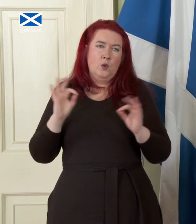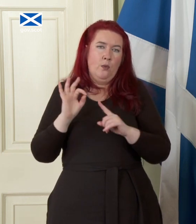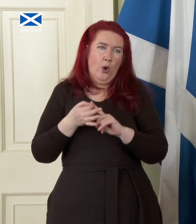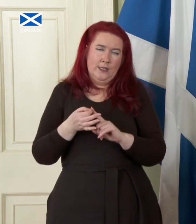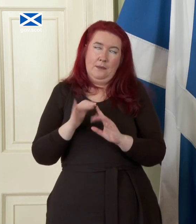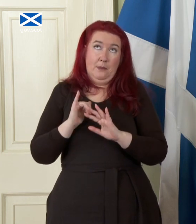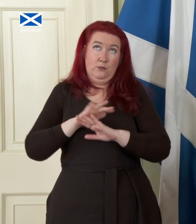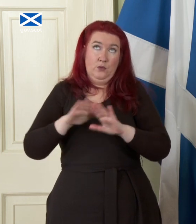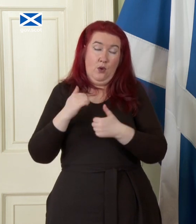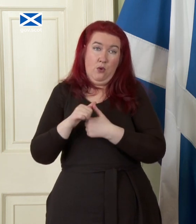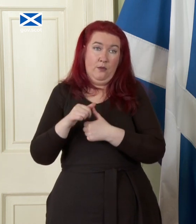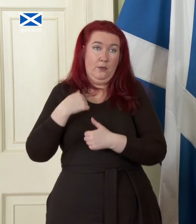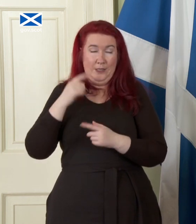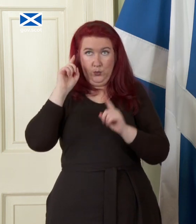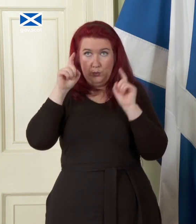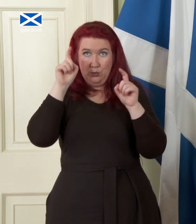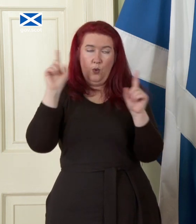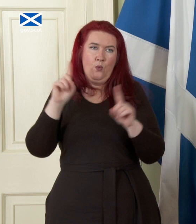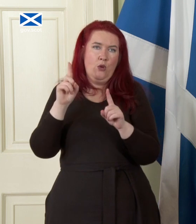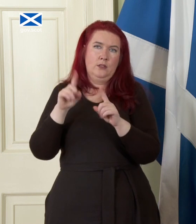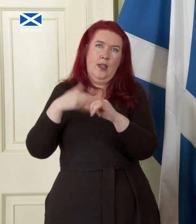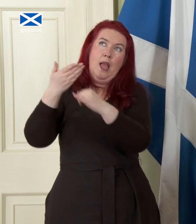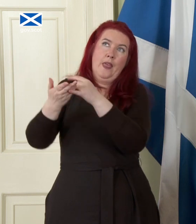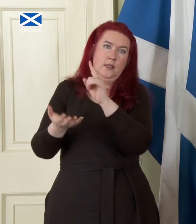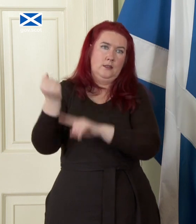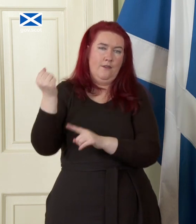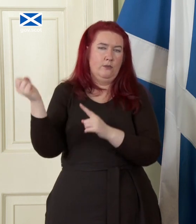appropriate for me to speculate on the outcome of the Supreme Court I think it is fair to say once